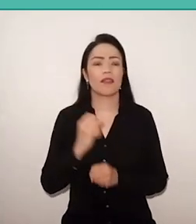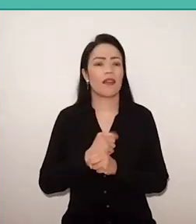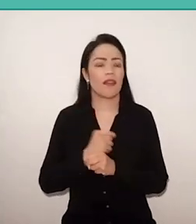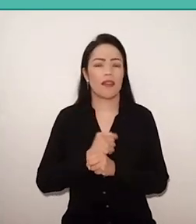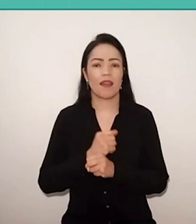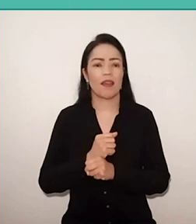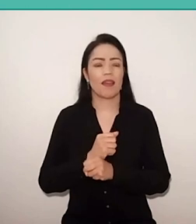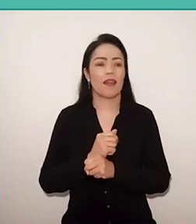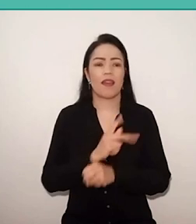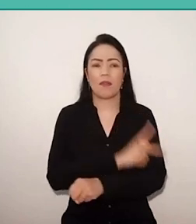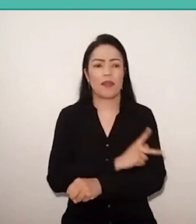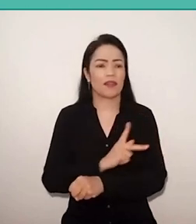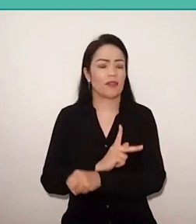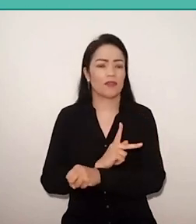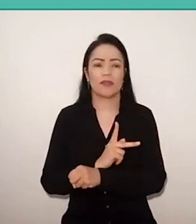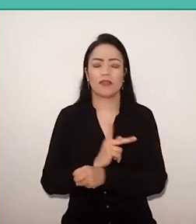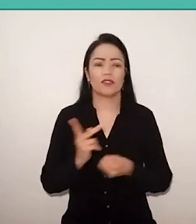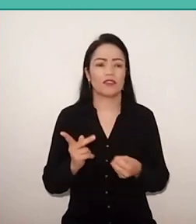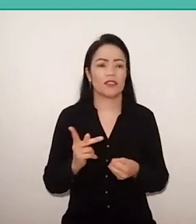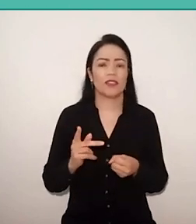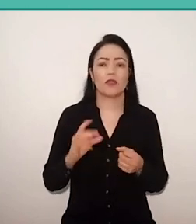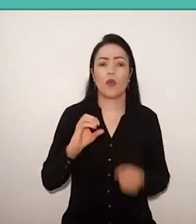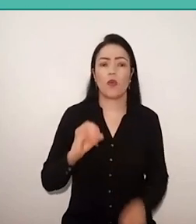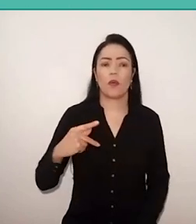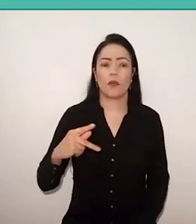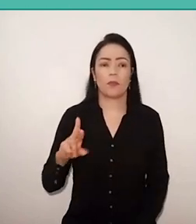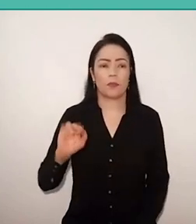more translated and more demanded on the planet.